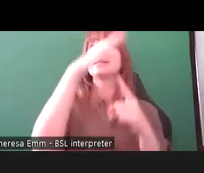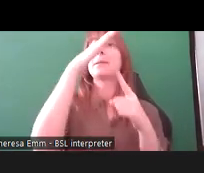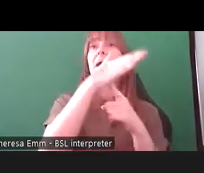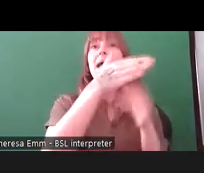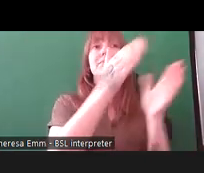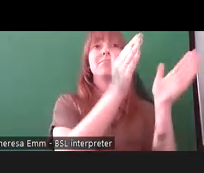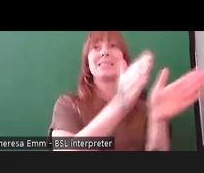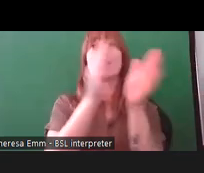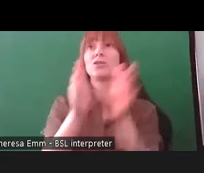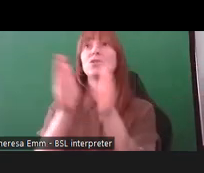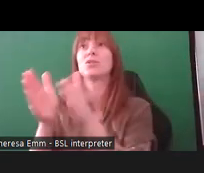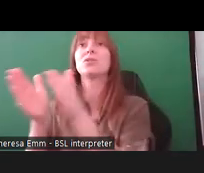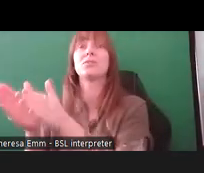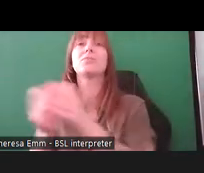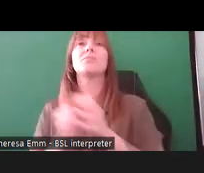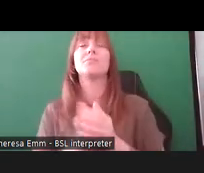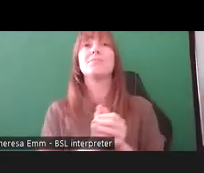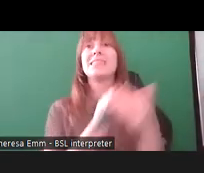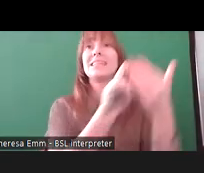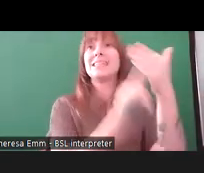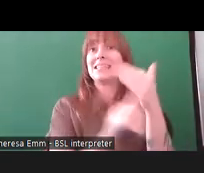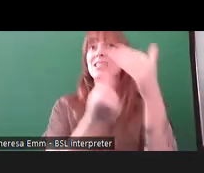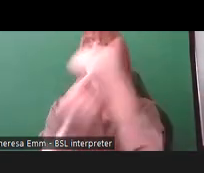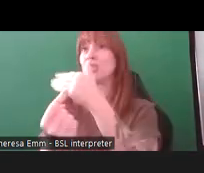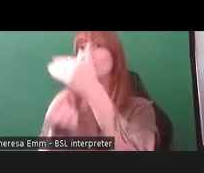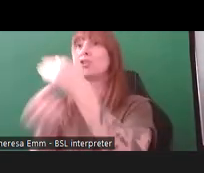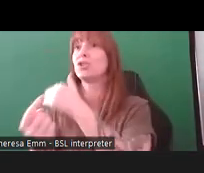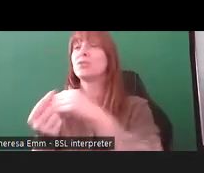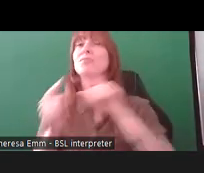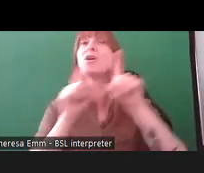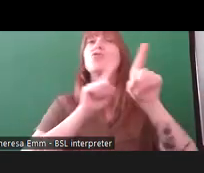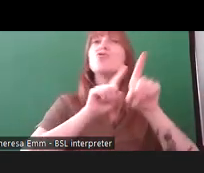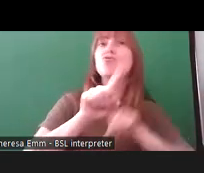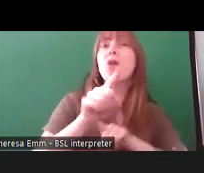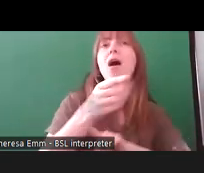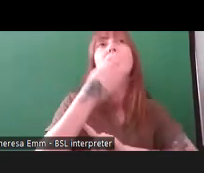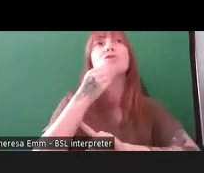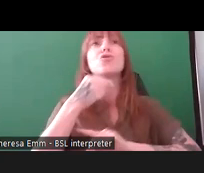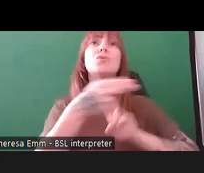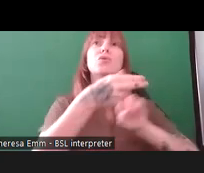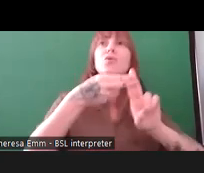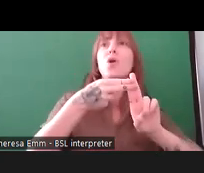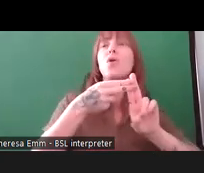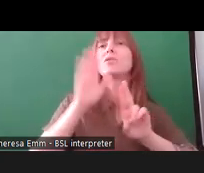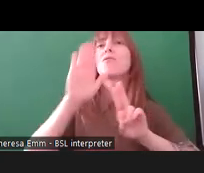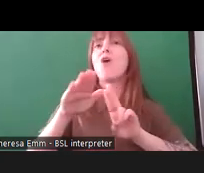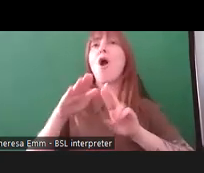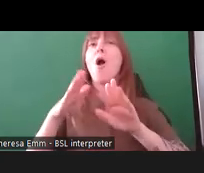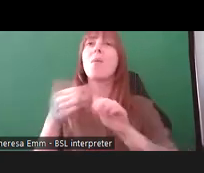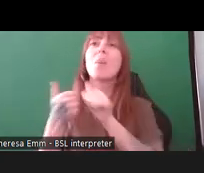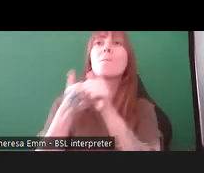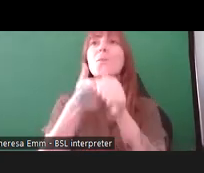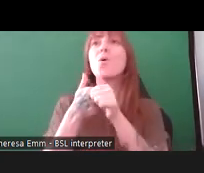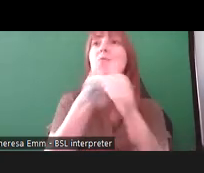each of them we tried to use slogans from within the movement to section them out. This one was